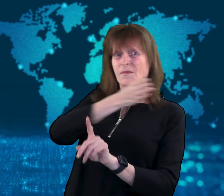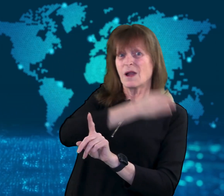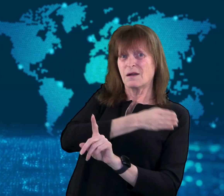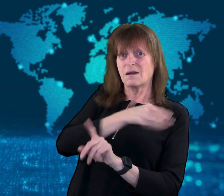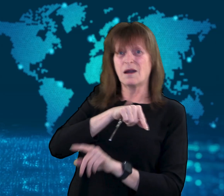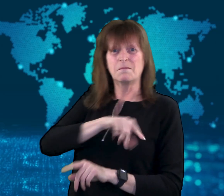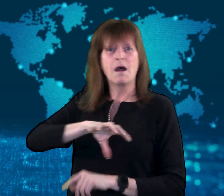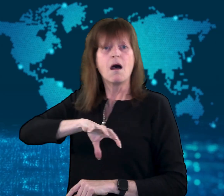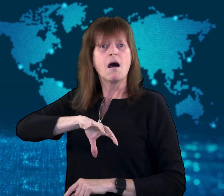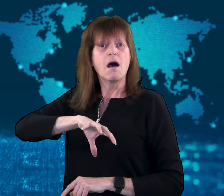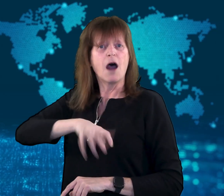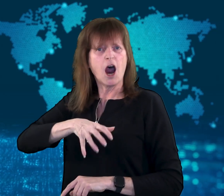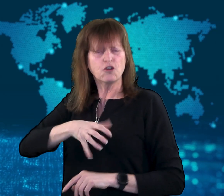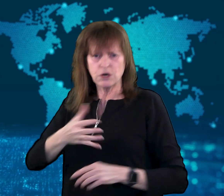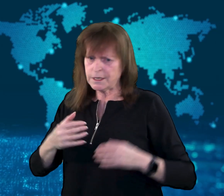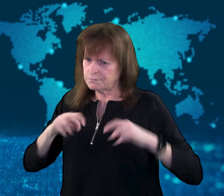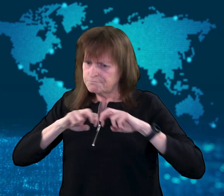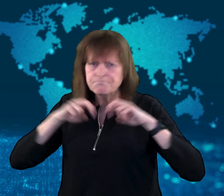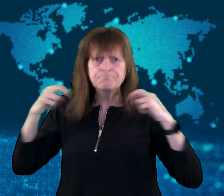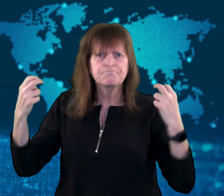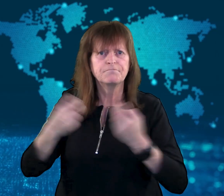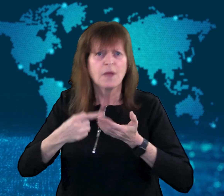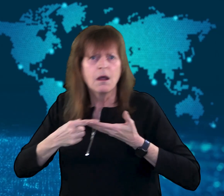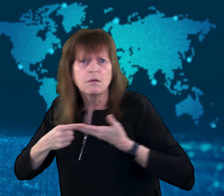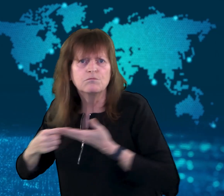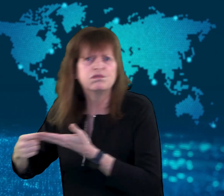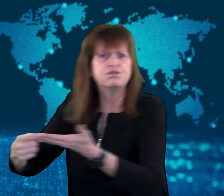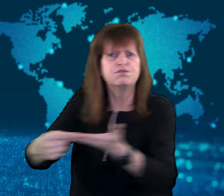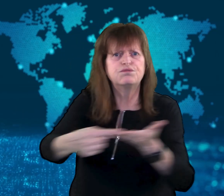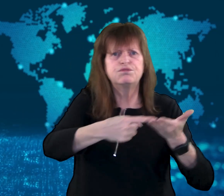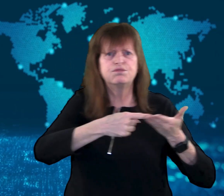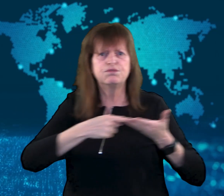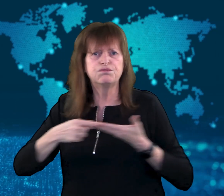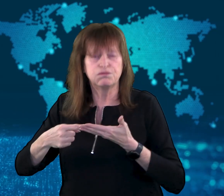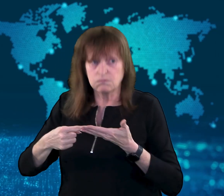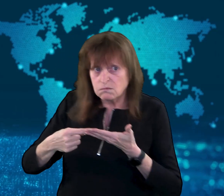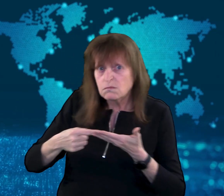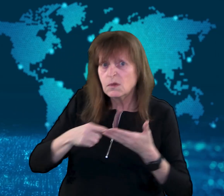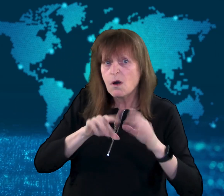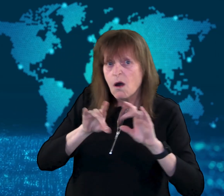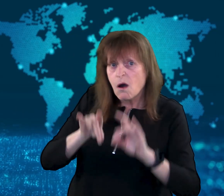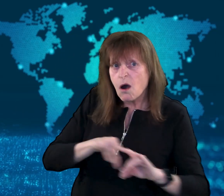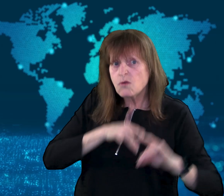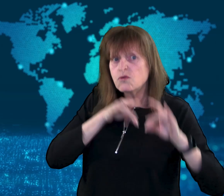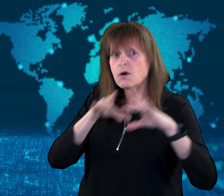The last time the country held a referendum on whether Australia should